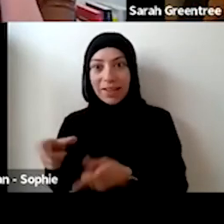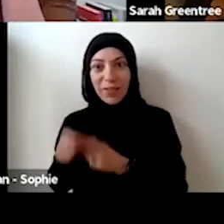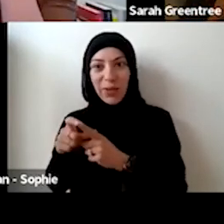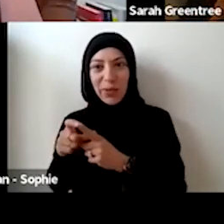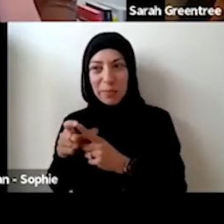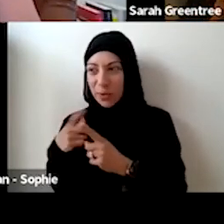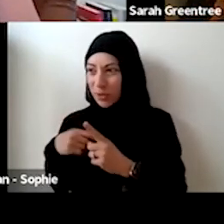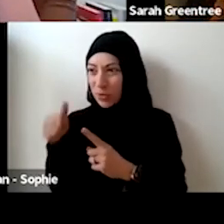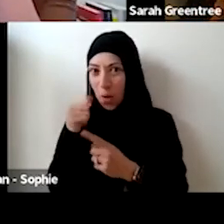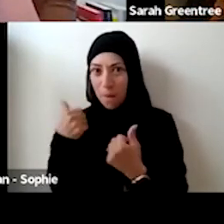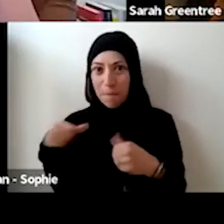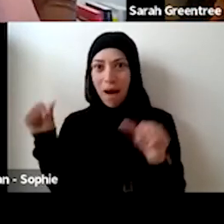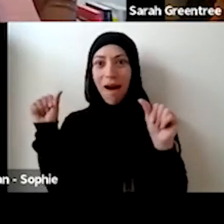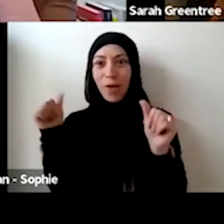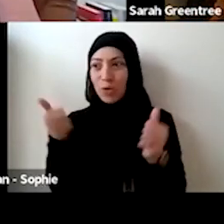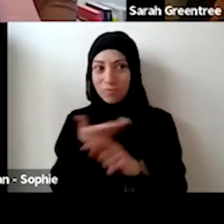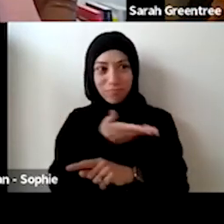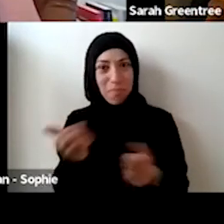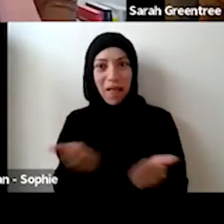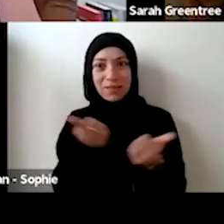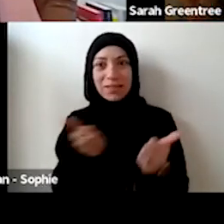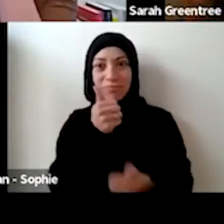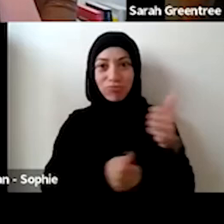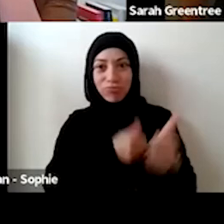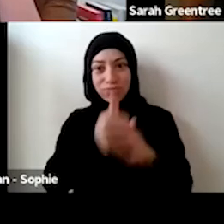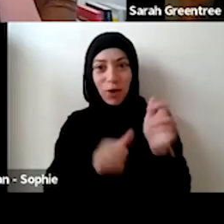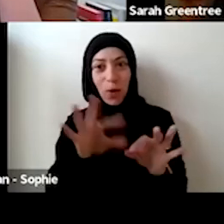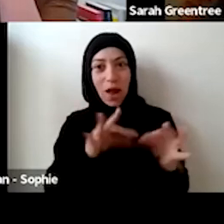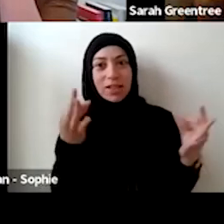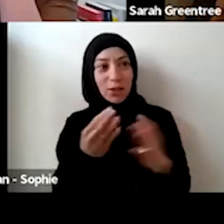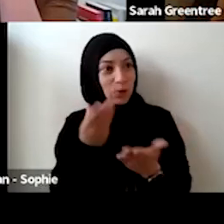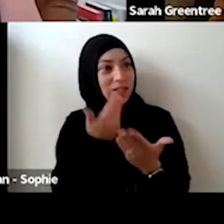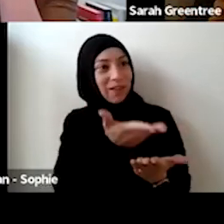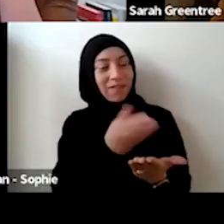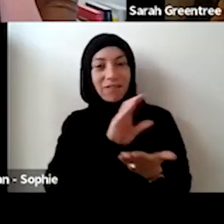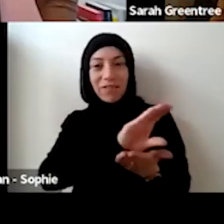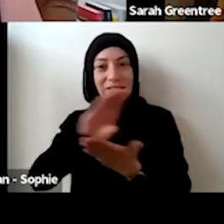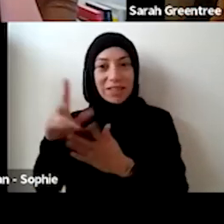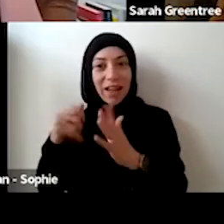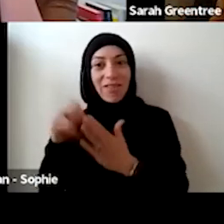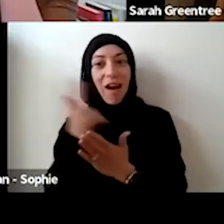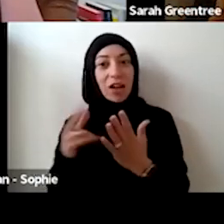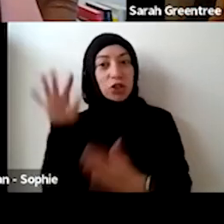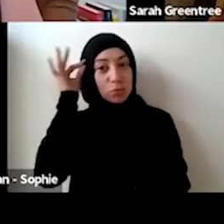really fantastic and creative organizations out there, in the arts, community And you